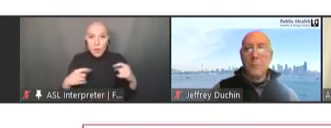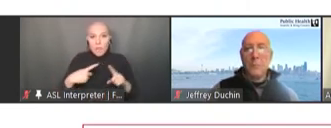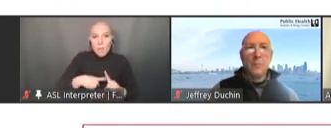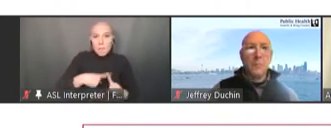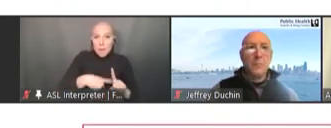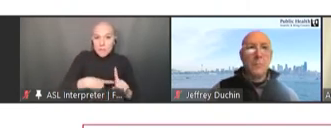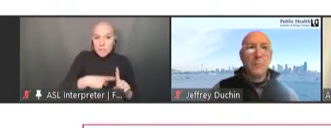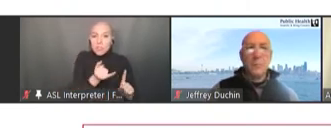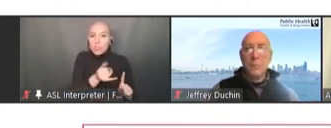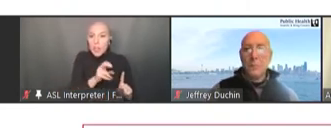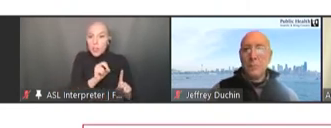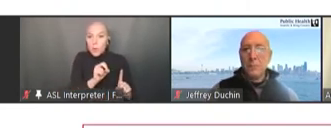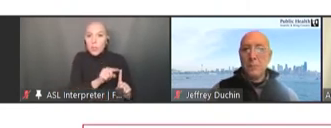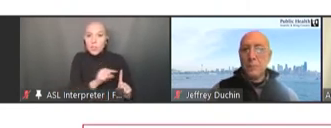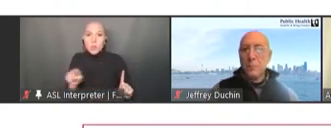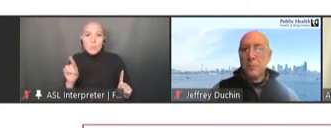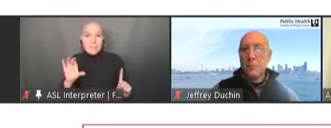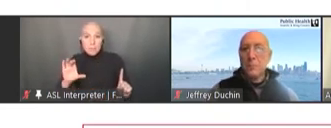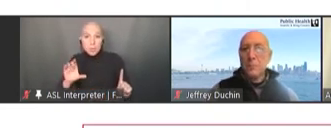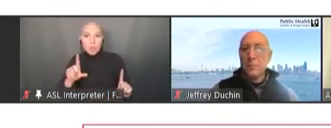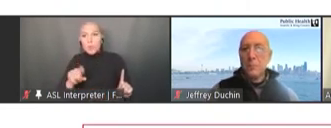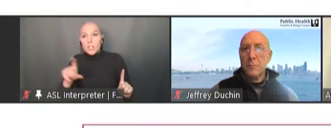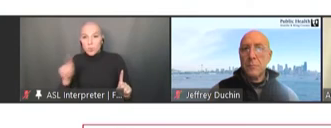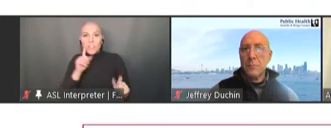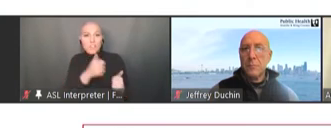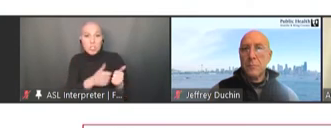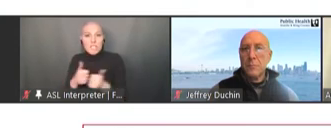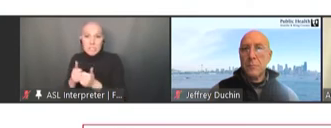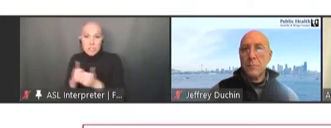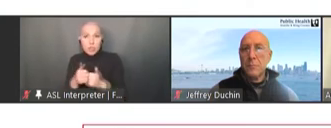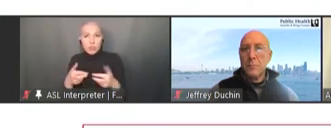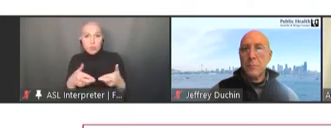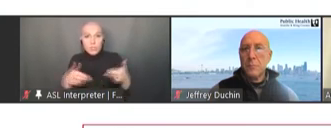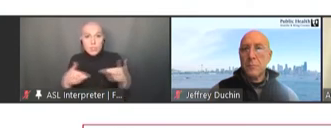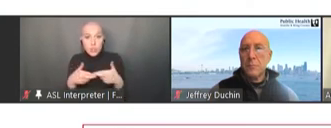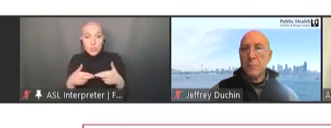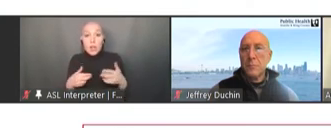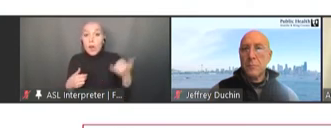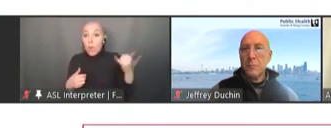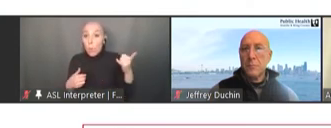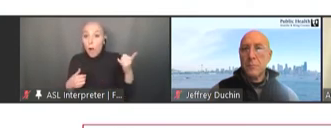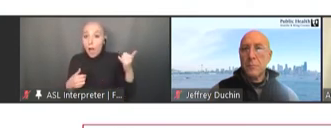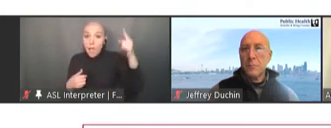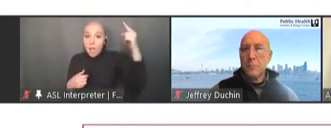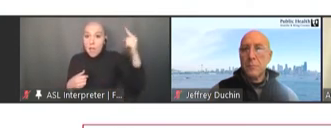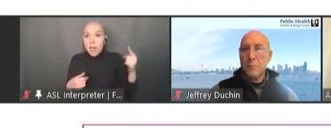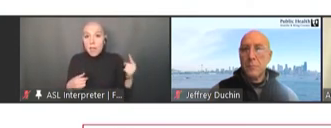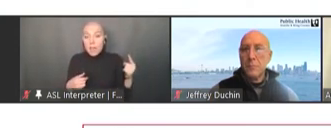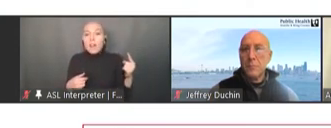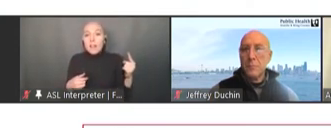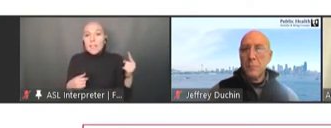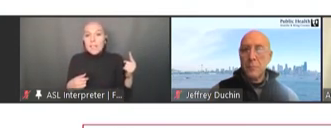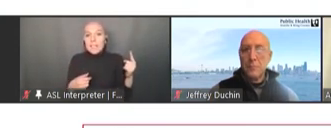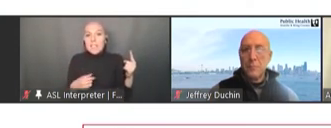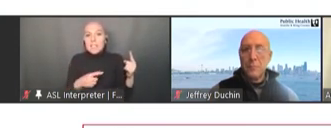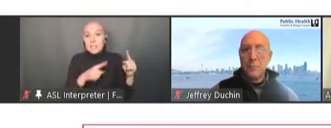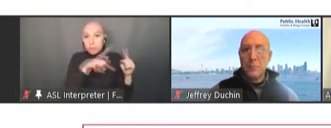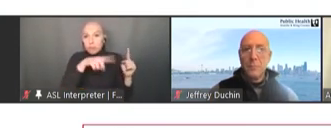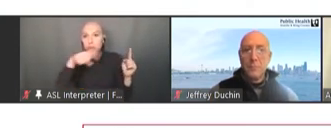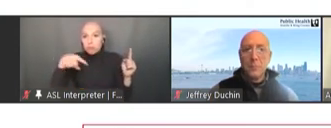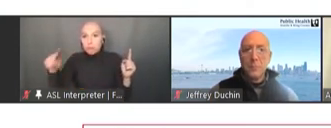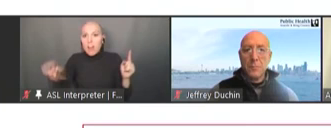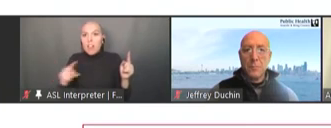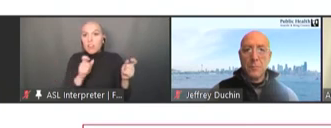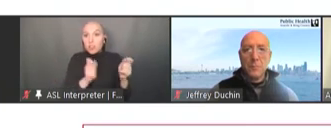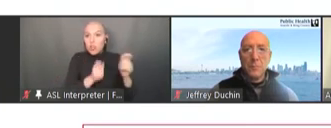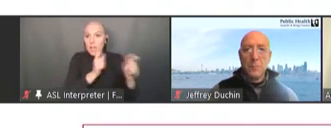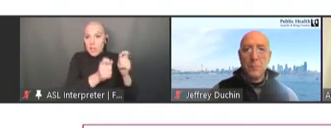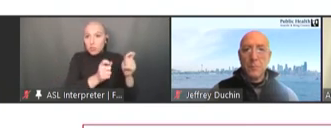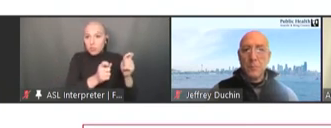region, and on the Y axis is the relative change in vaccine doses administered in 2020 compared to